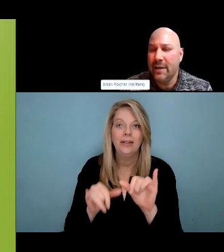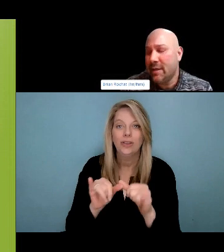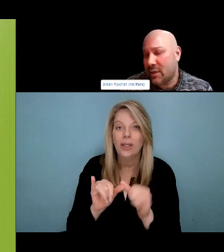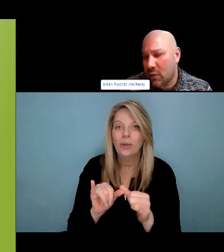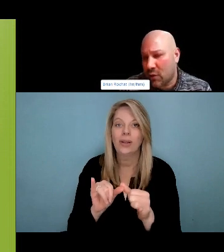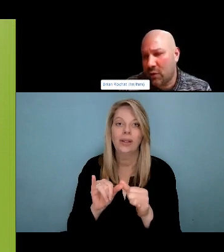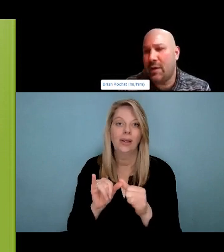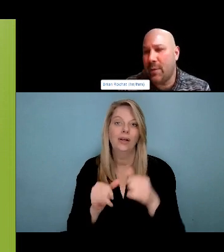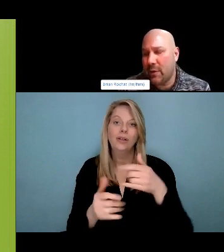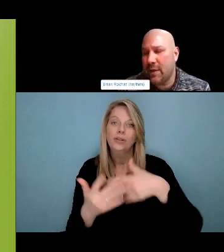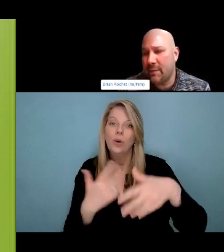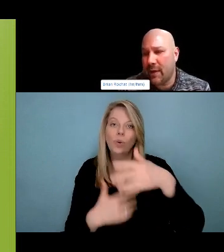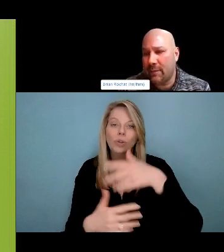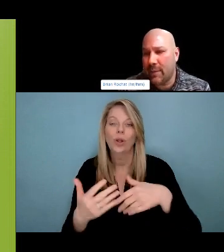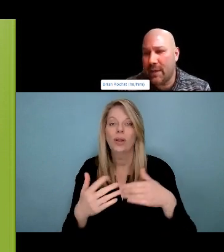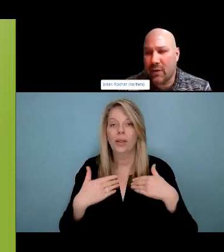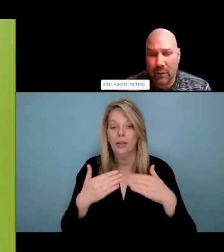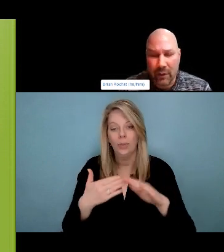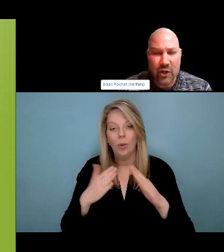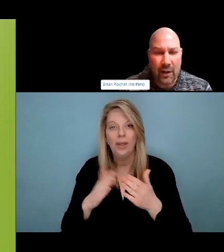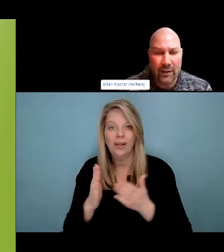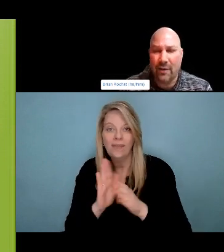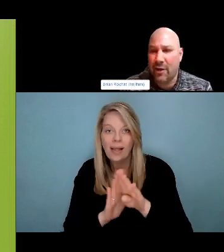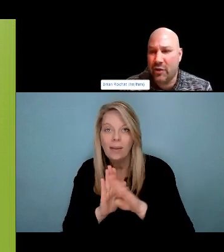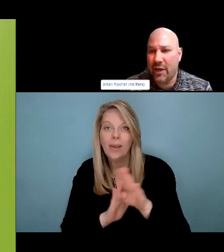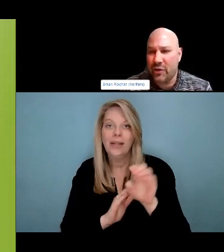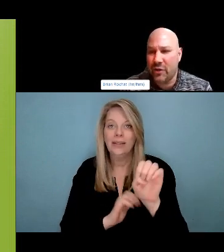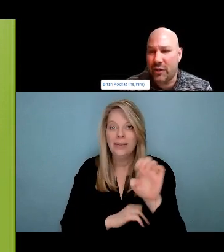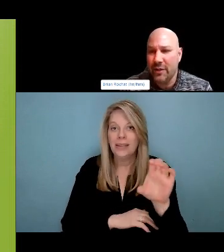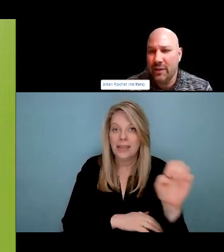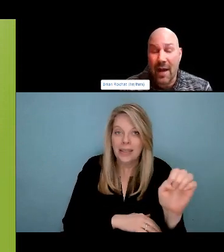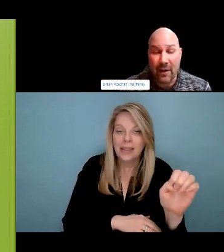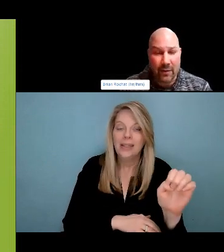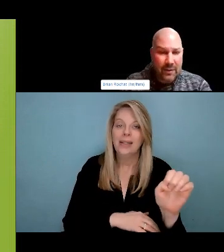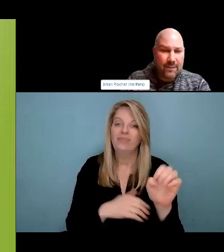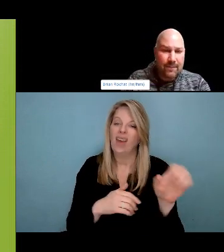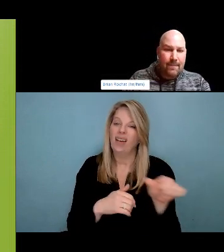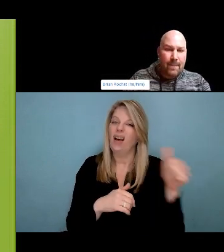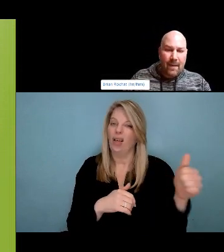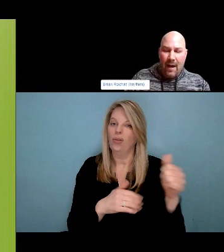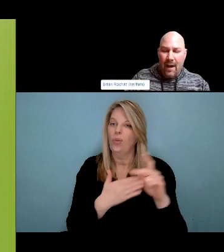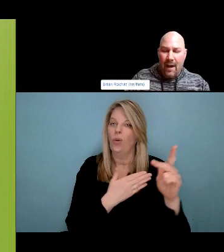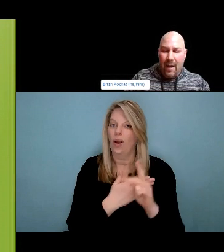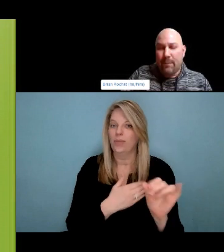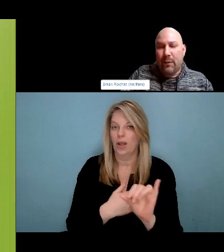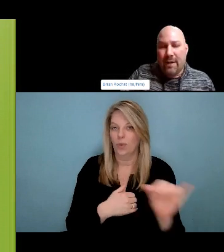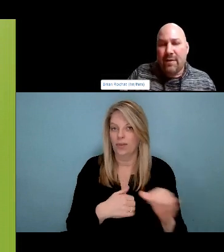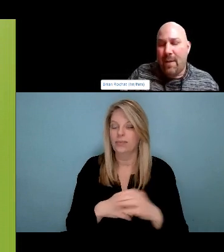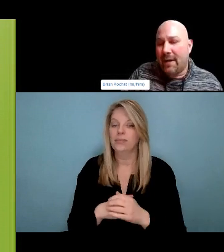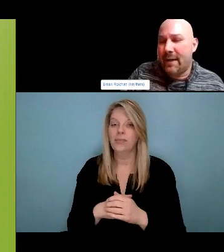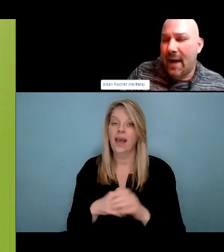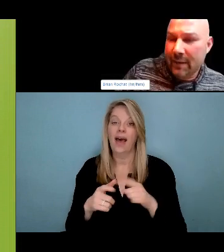As being a sober man, I've been on this searching journey of who I am. You know, my dad, there